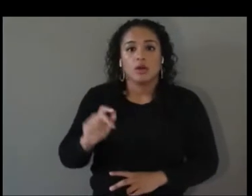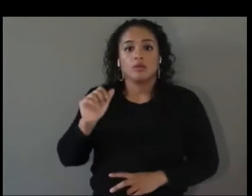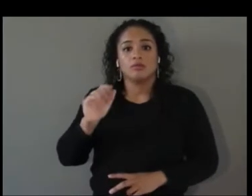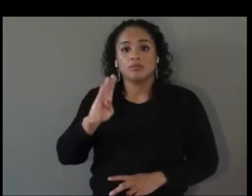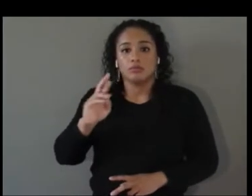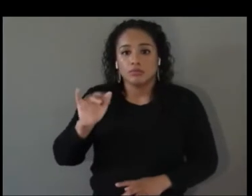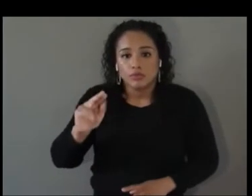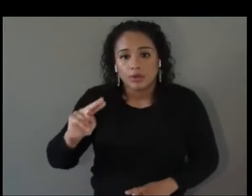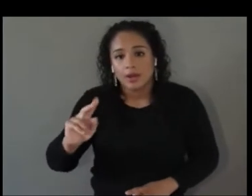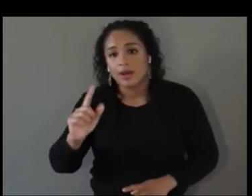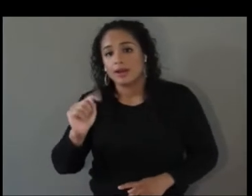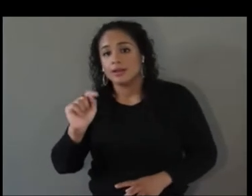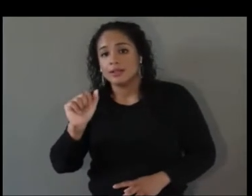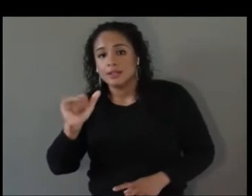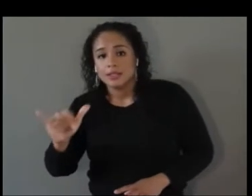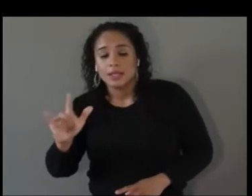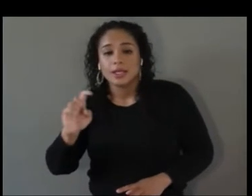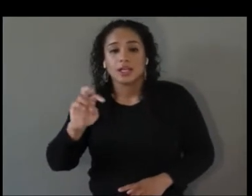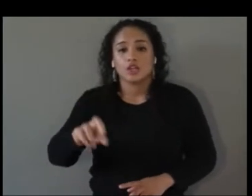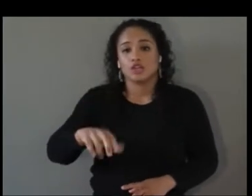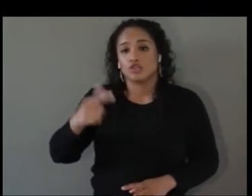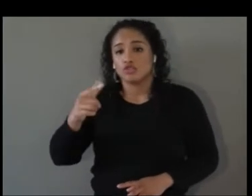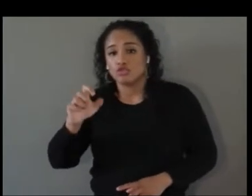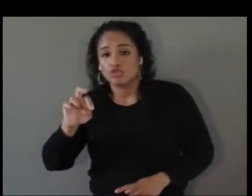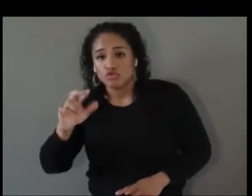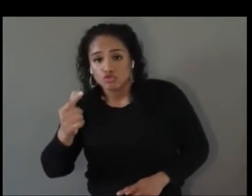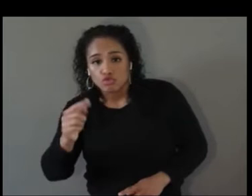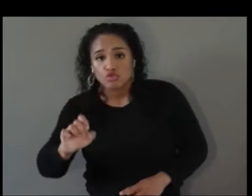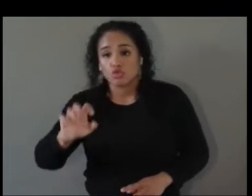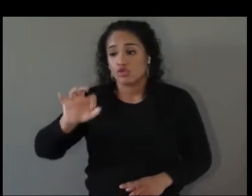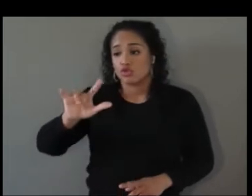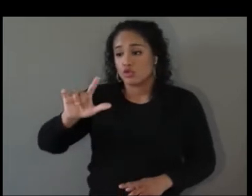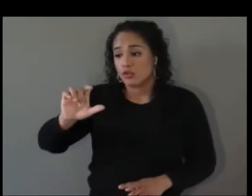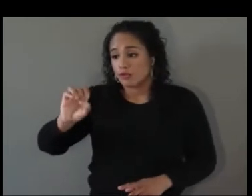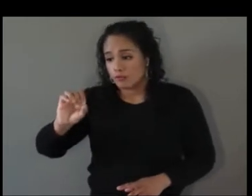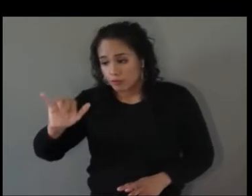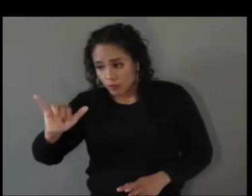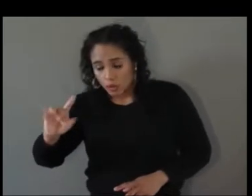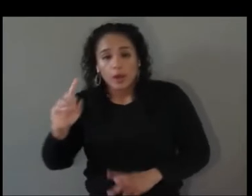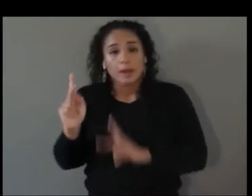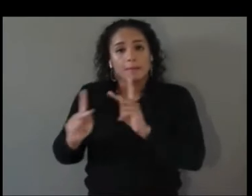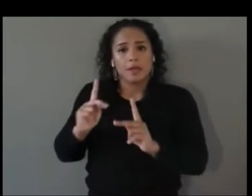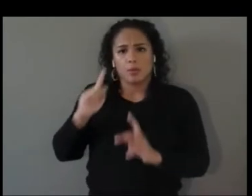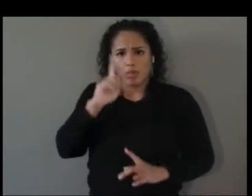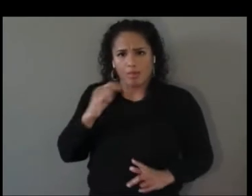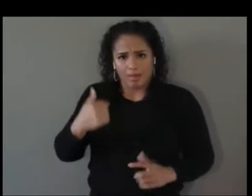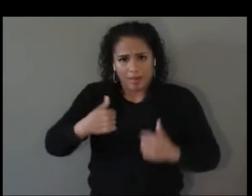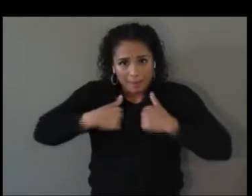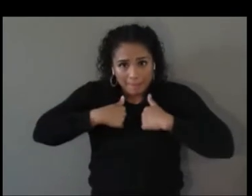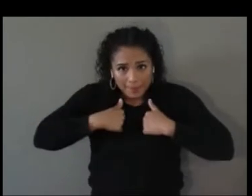folks that look like me, come from cities where I come from, and I had to ask myself, what am I doing?